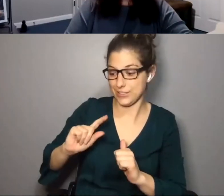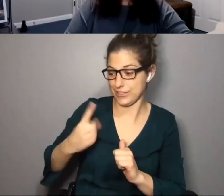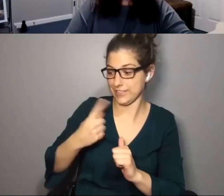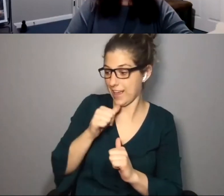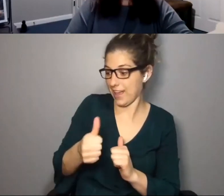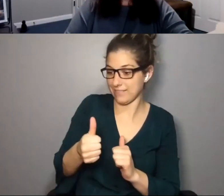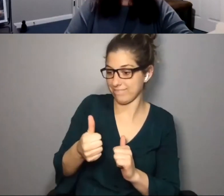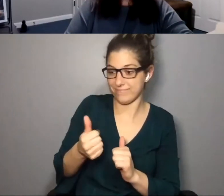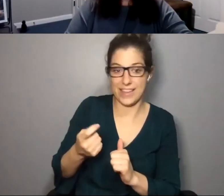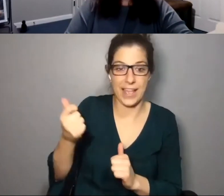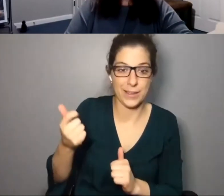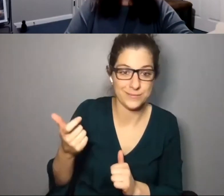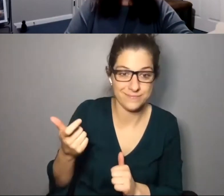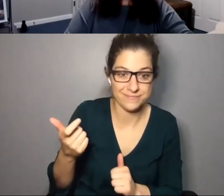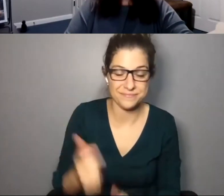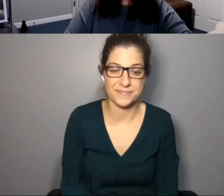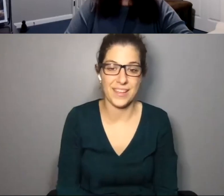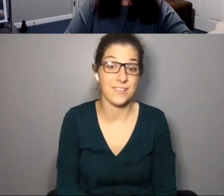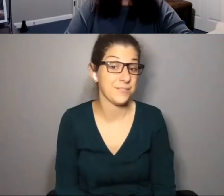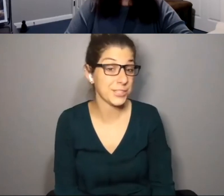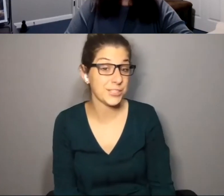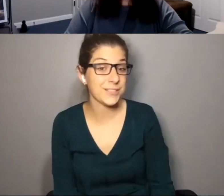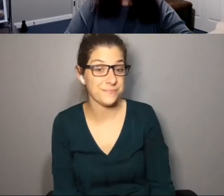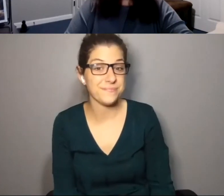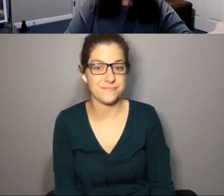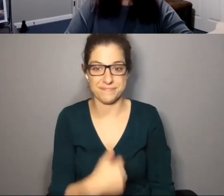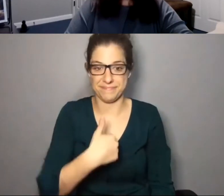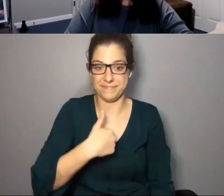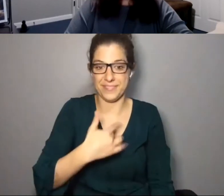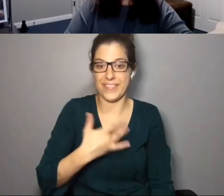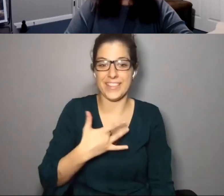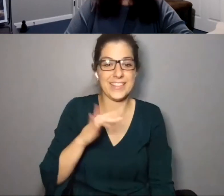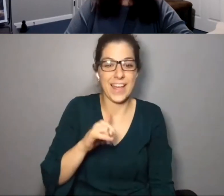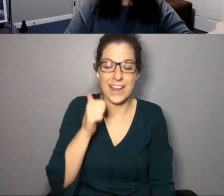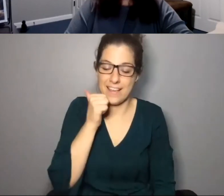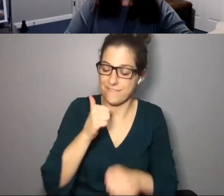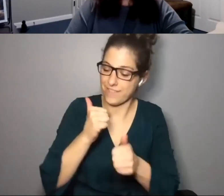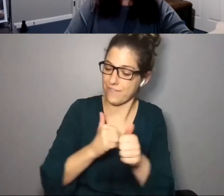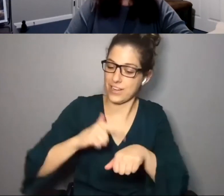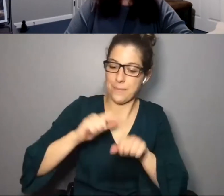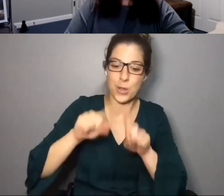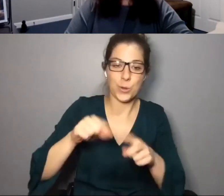performance, it's just not take out. >> SARAH CECILIA BUKOWSKI: For sure. I have been feeling that every time I go to see a show or